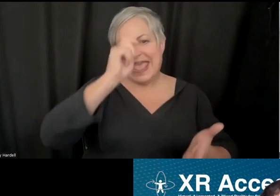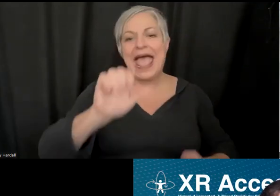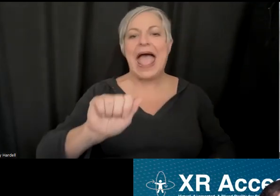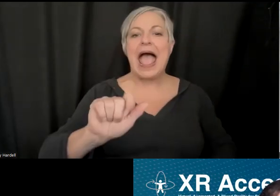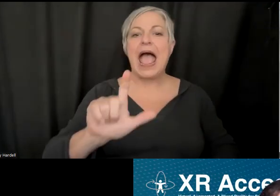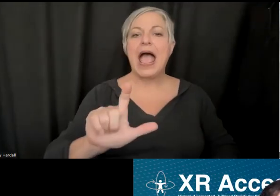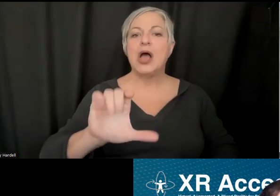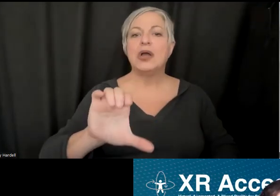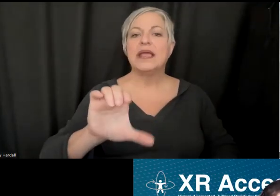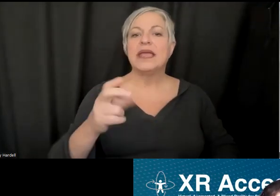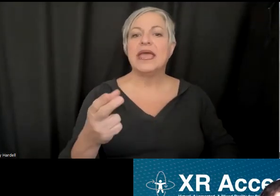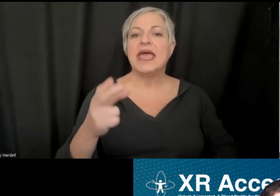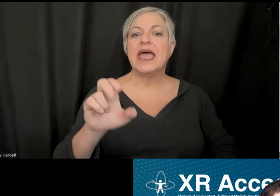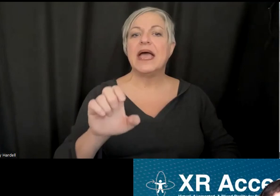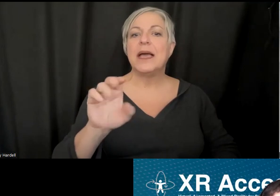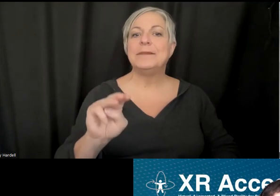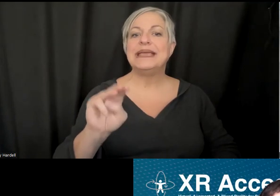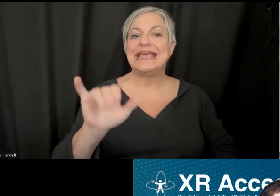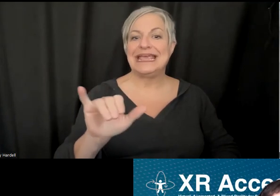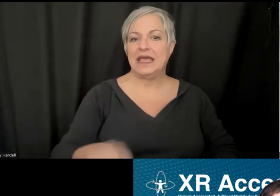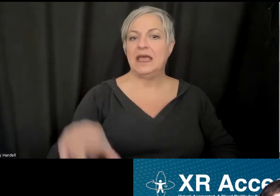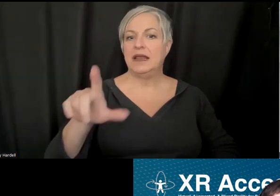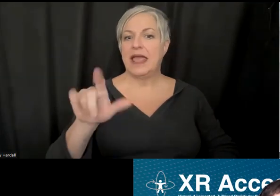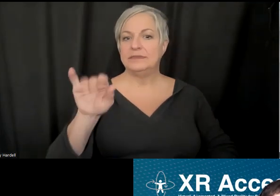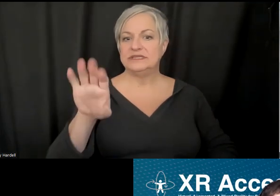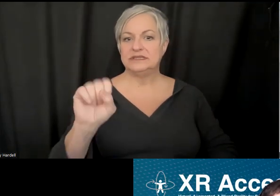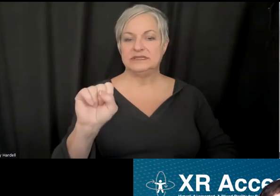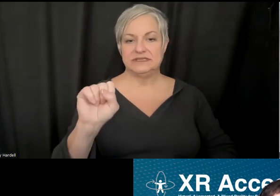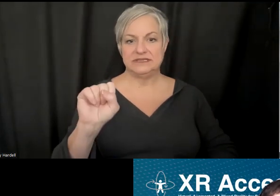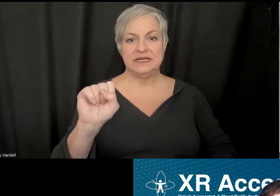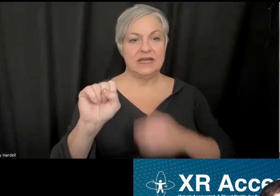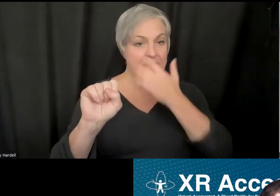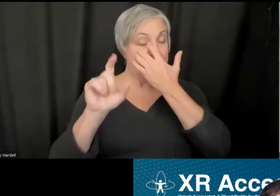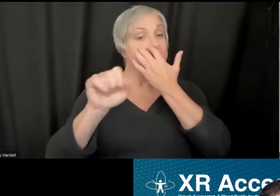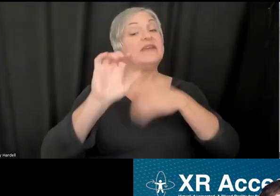implemented captions in their job simulator, vacation